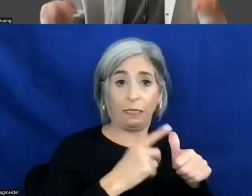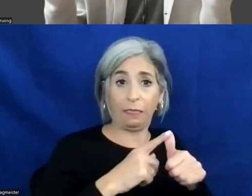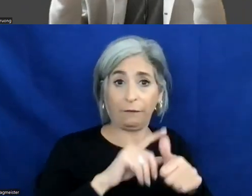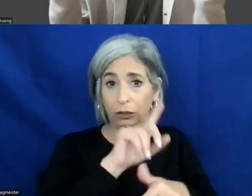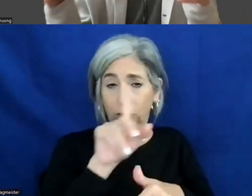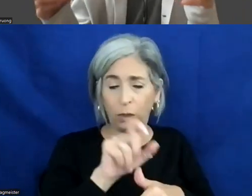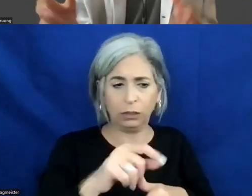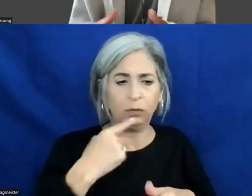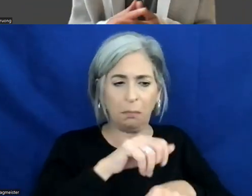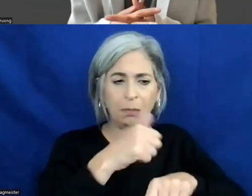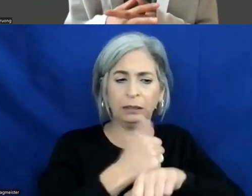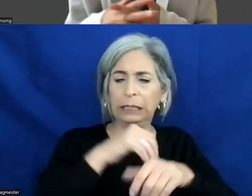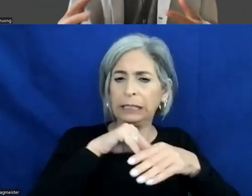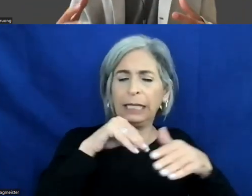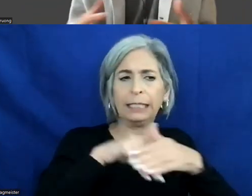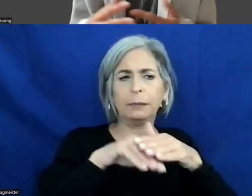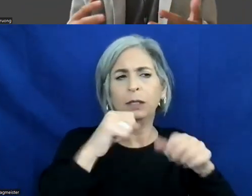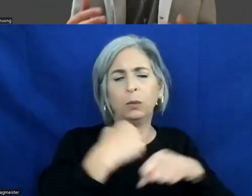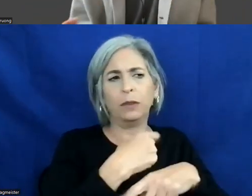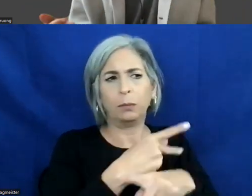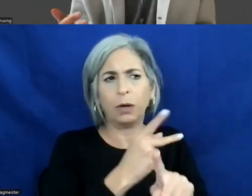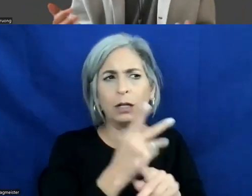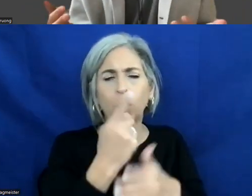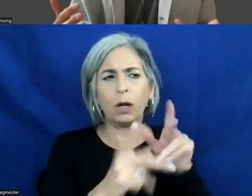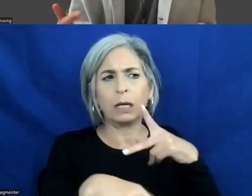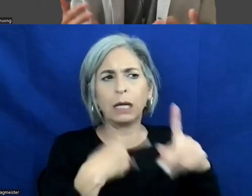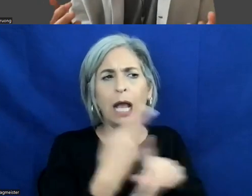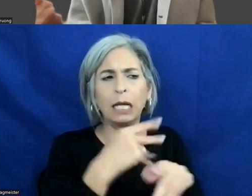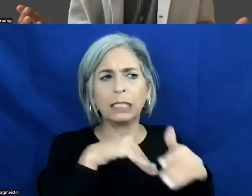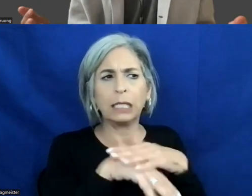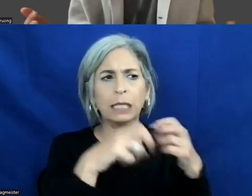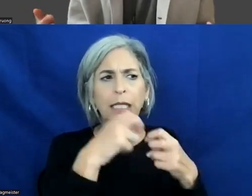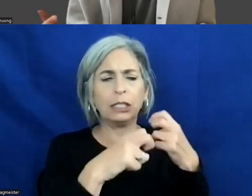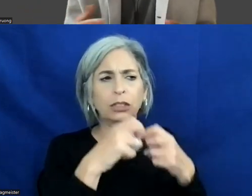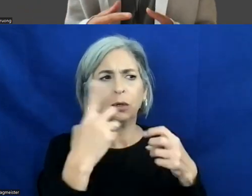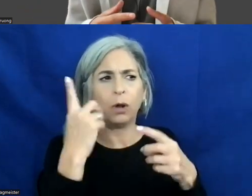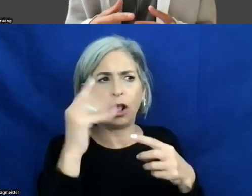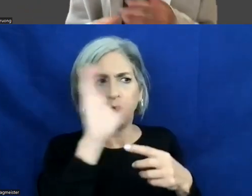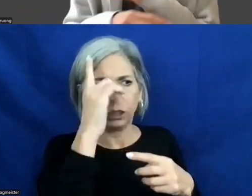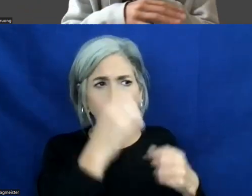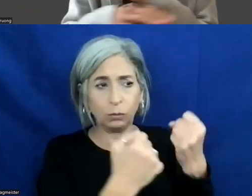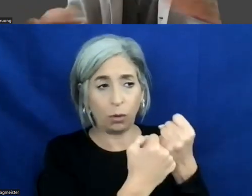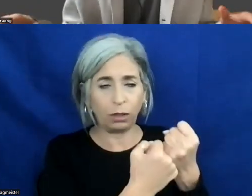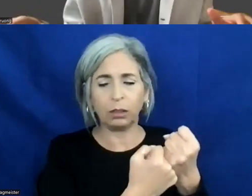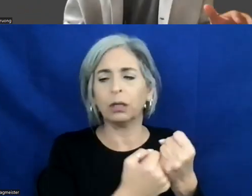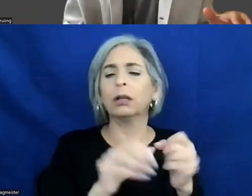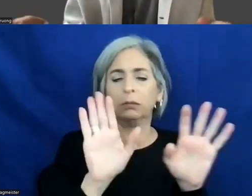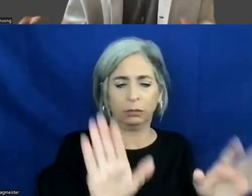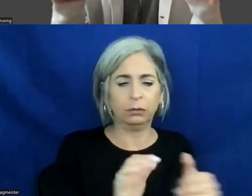say building accessibility, what are you trying to support, we look at all extents -- senses but